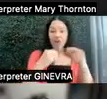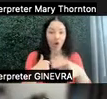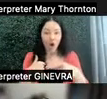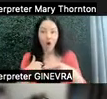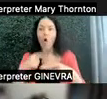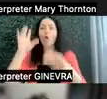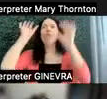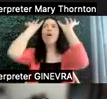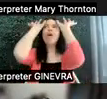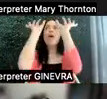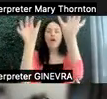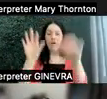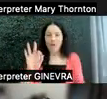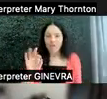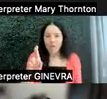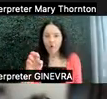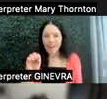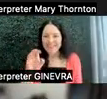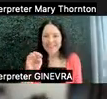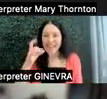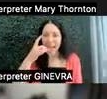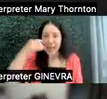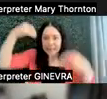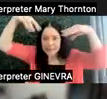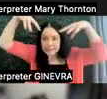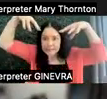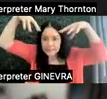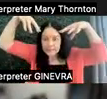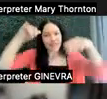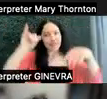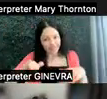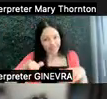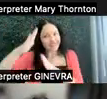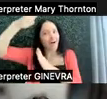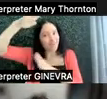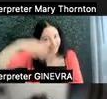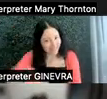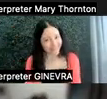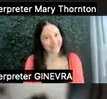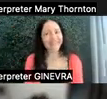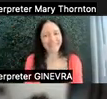That is number one. Oh, we've got-- yeah.